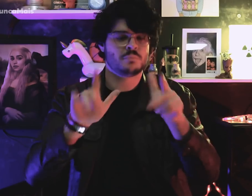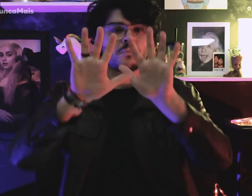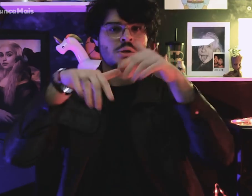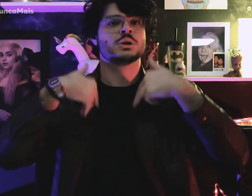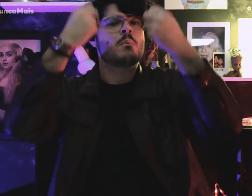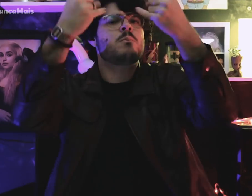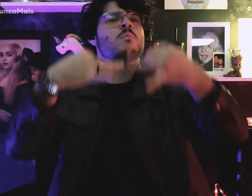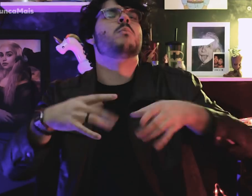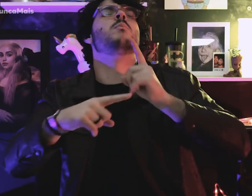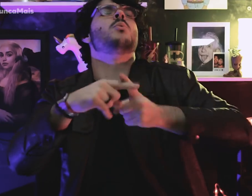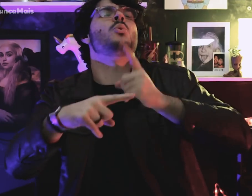I will explain why.